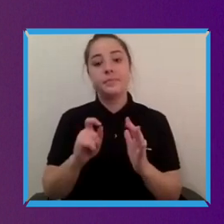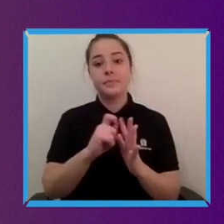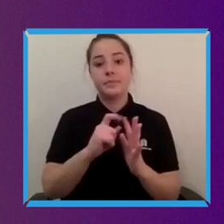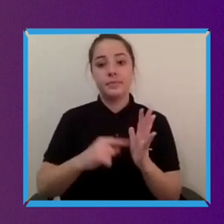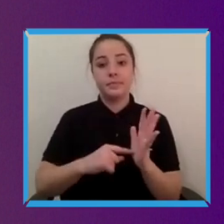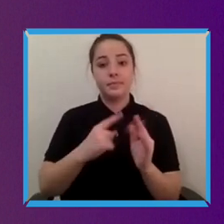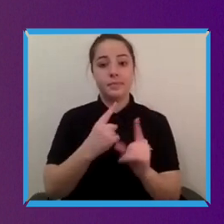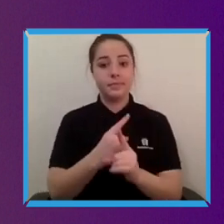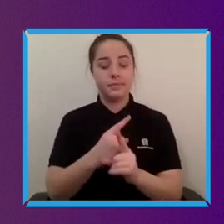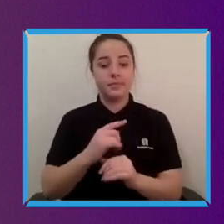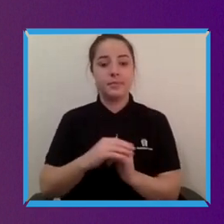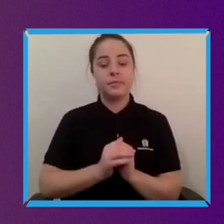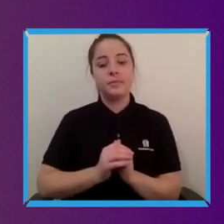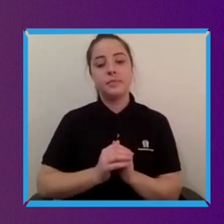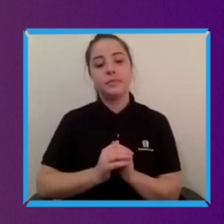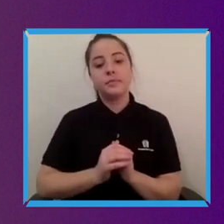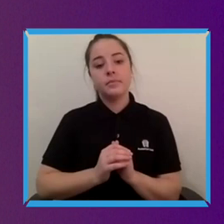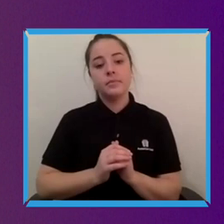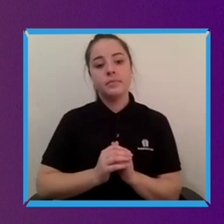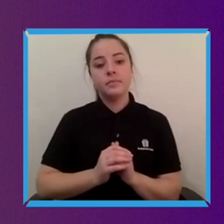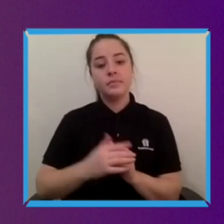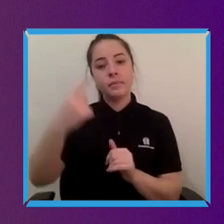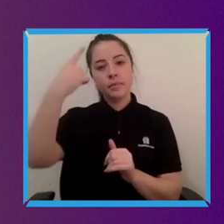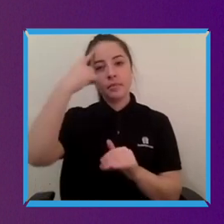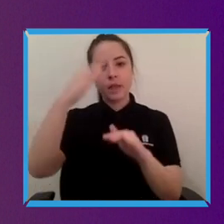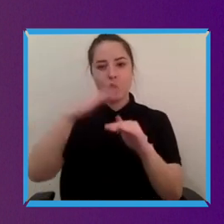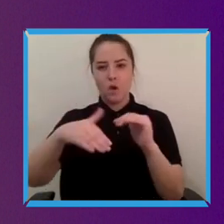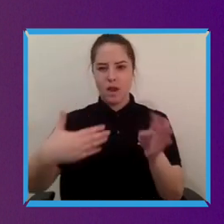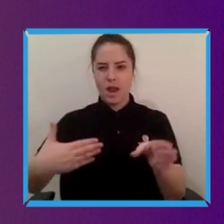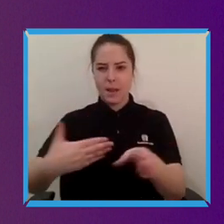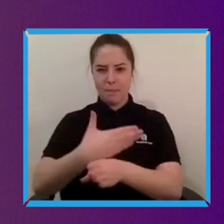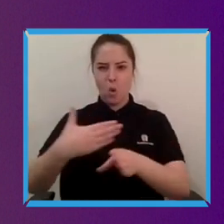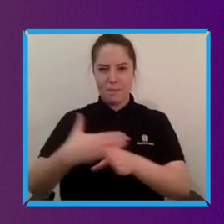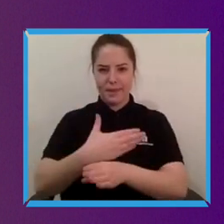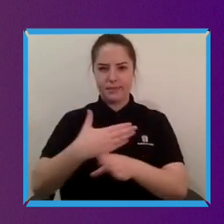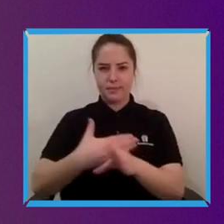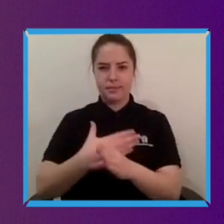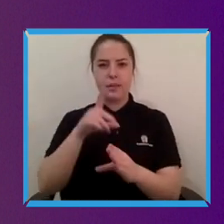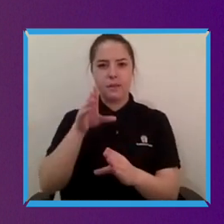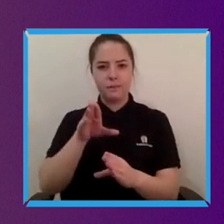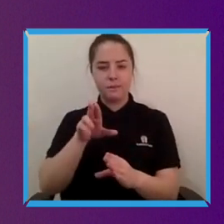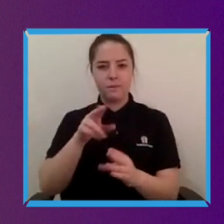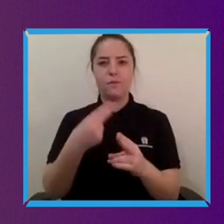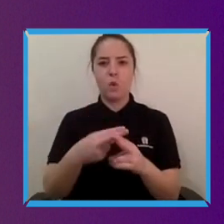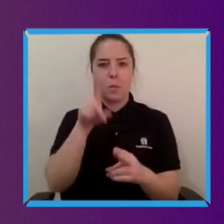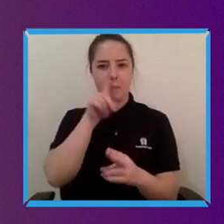kind of the area of employment for people with disability. What are some of the things that you're going to see